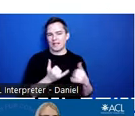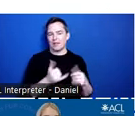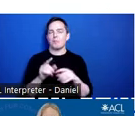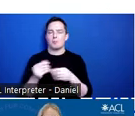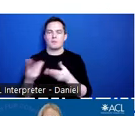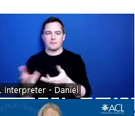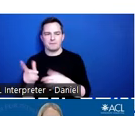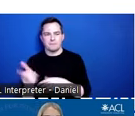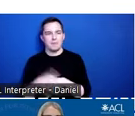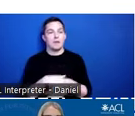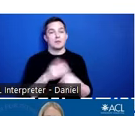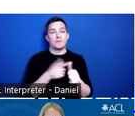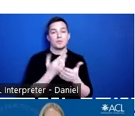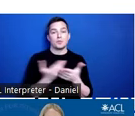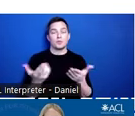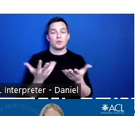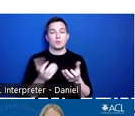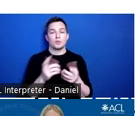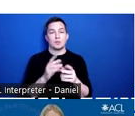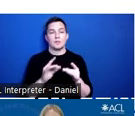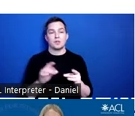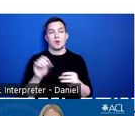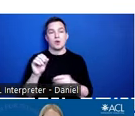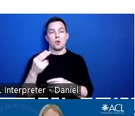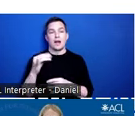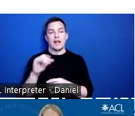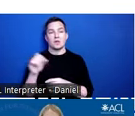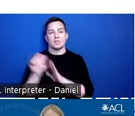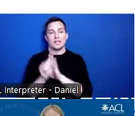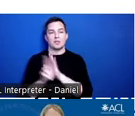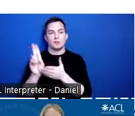The first resource we want to mention is the Ohio State University’s Traumatic Brain Injury